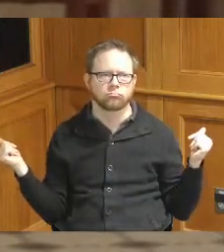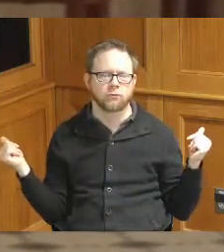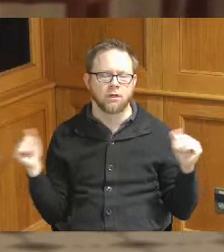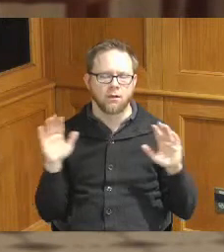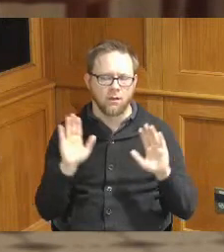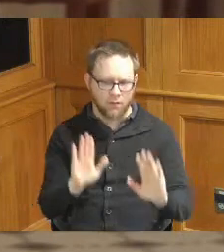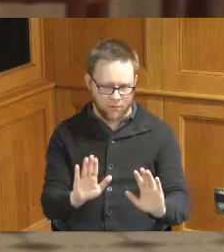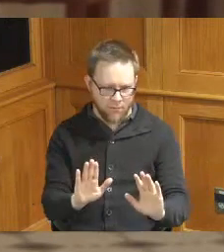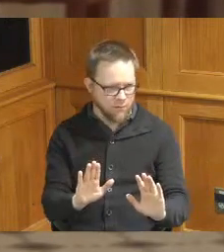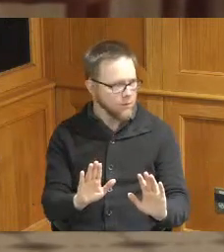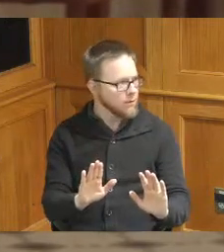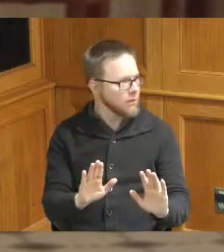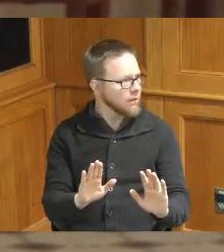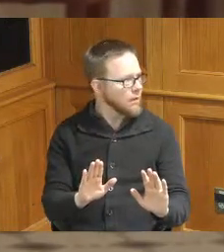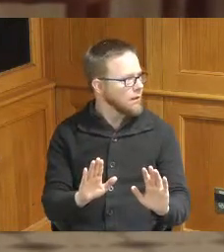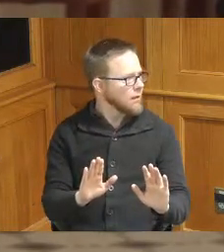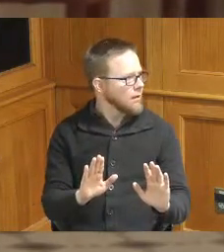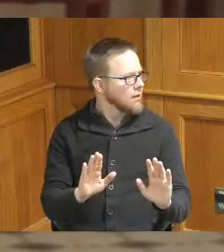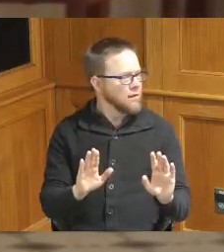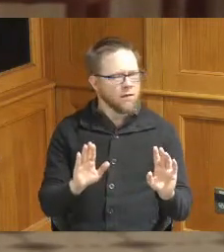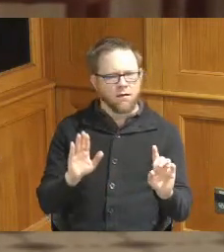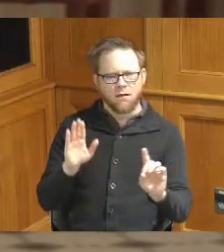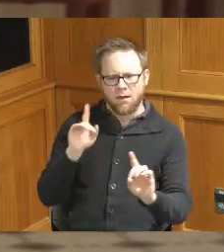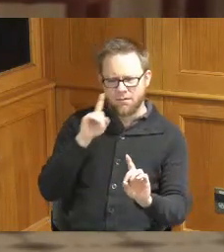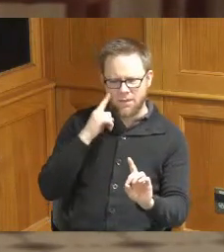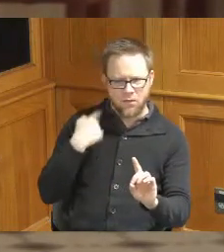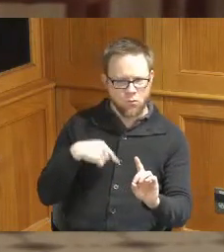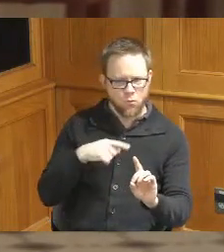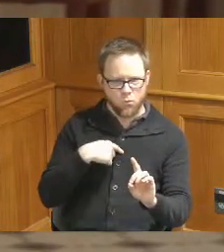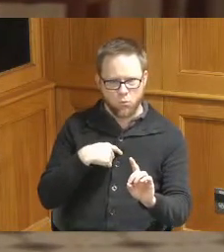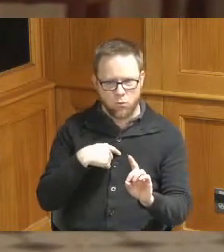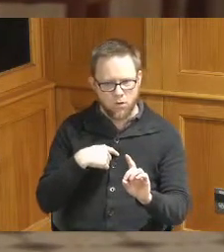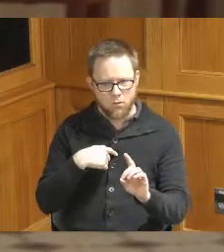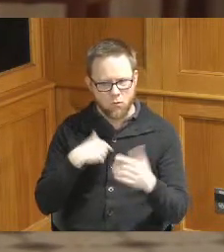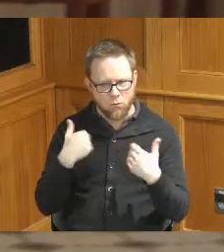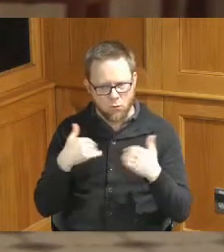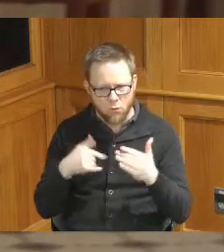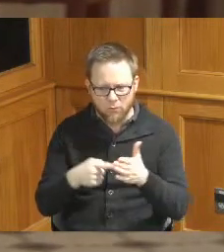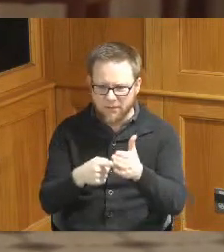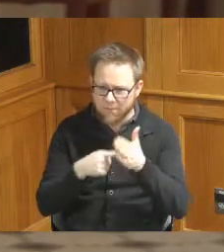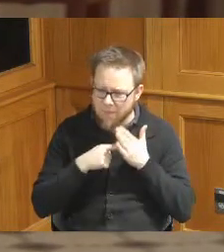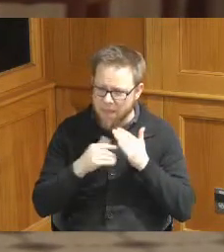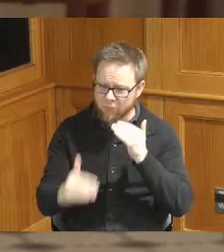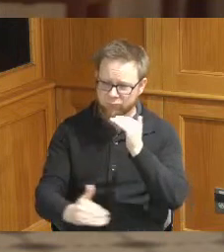well I think we're fully underestimated what the demand would be for this type of a grant